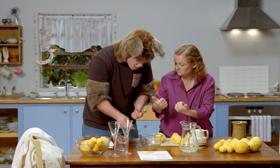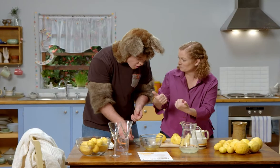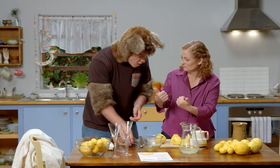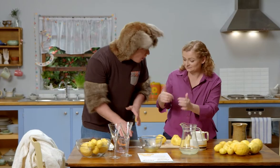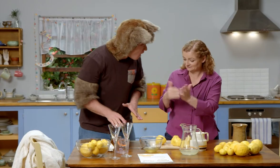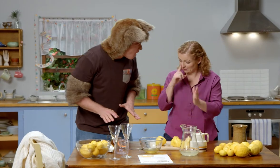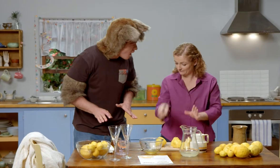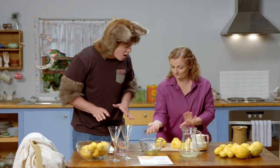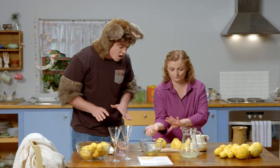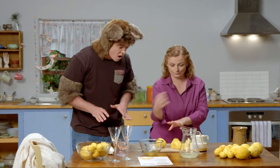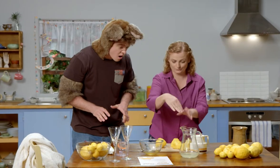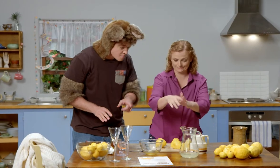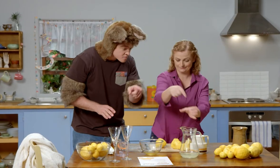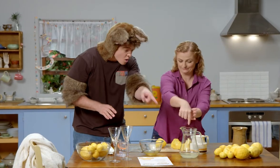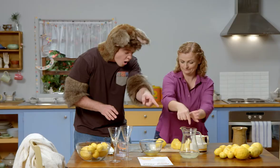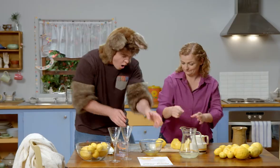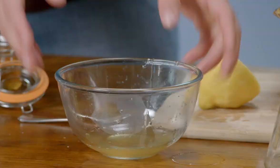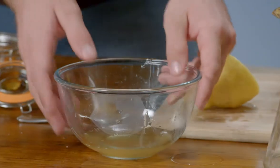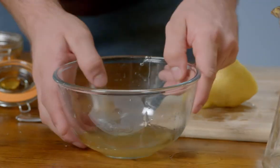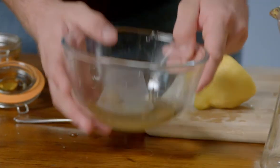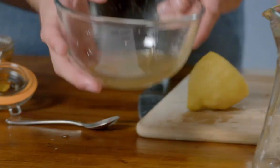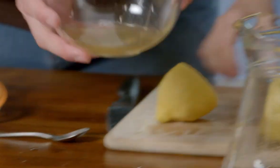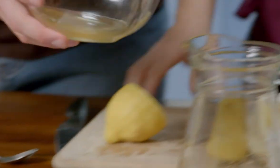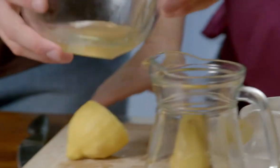That’s great! Now, we put in there.